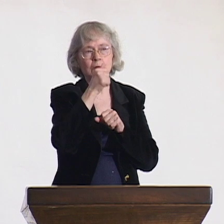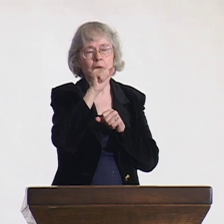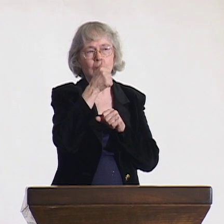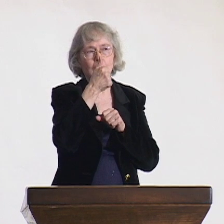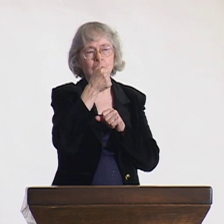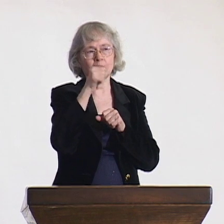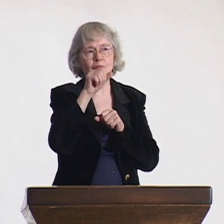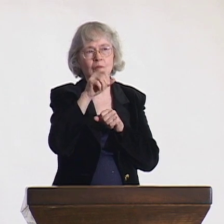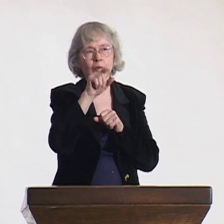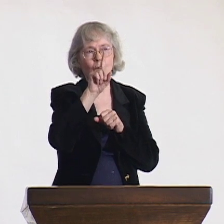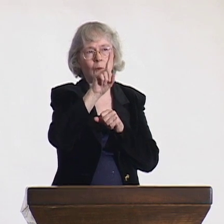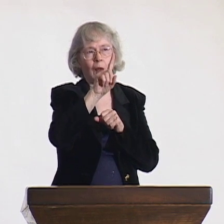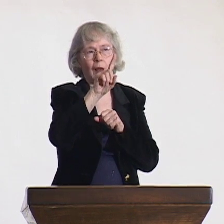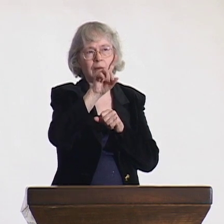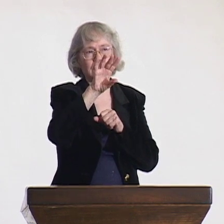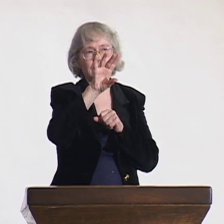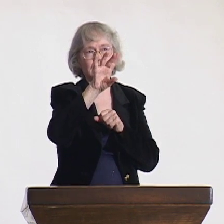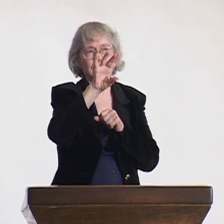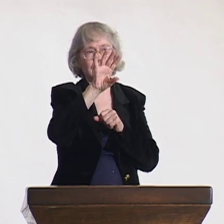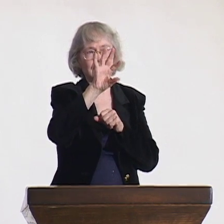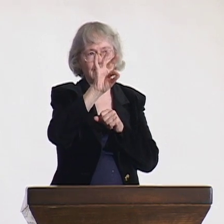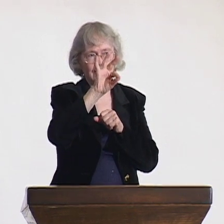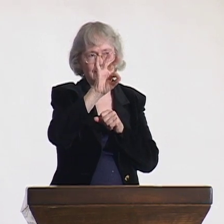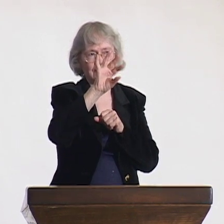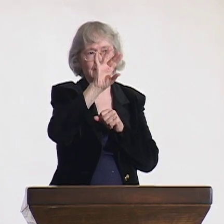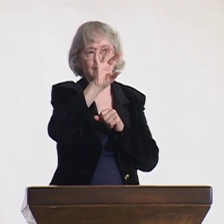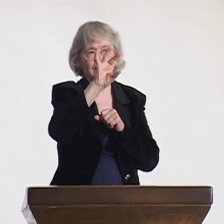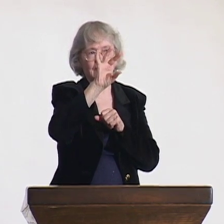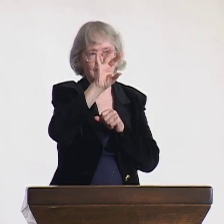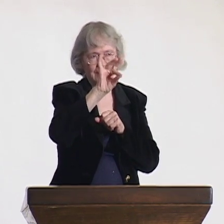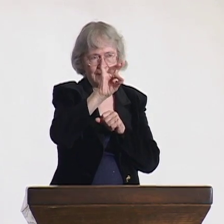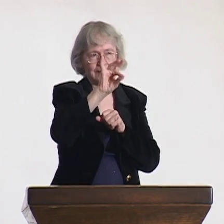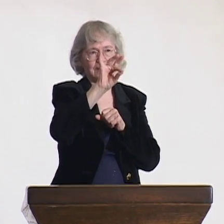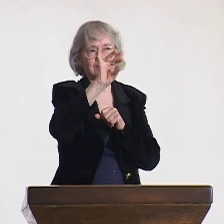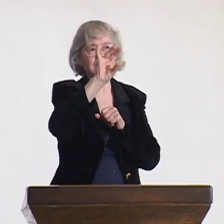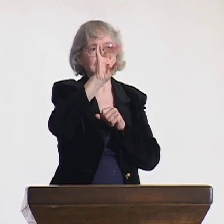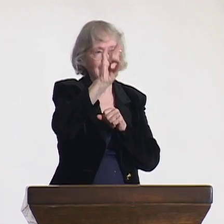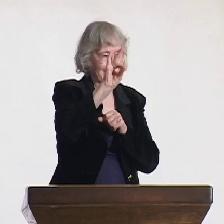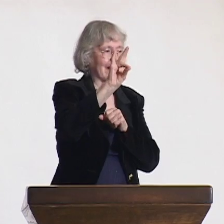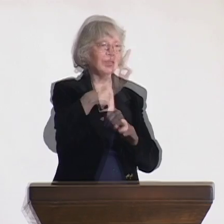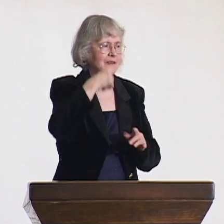In retrospect, I began my international work in 1987,